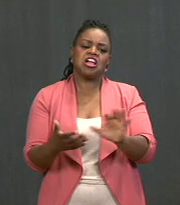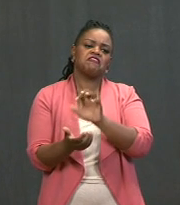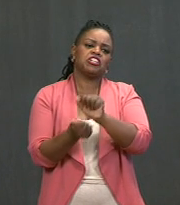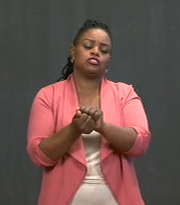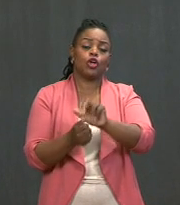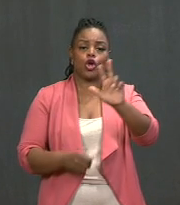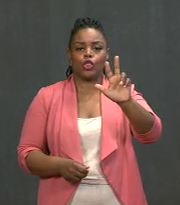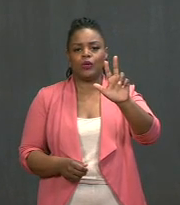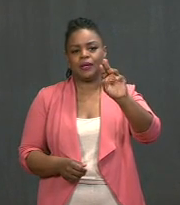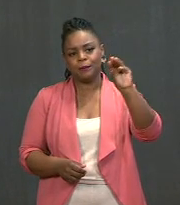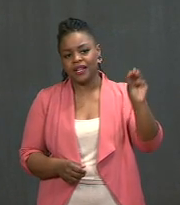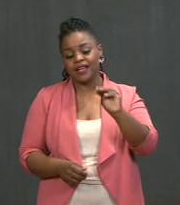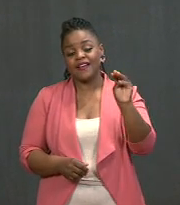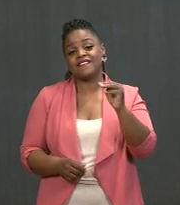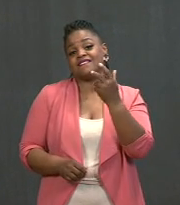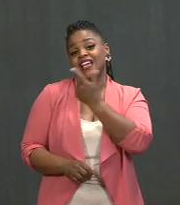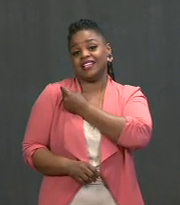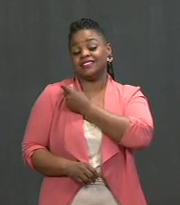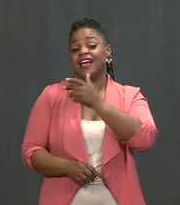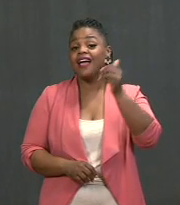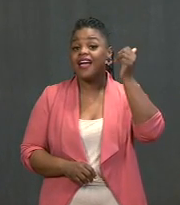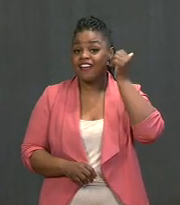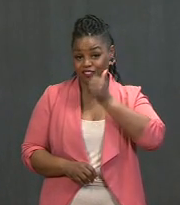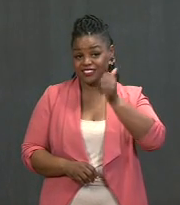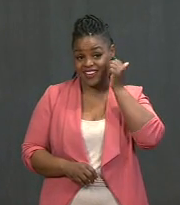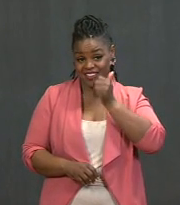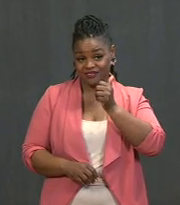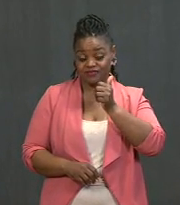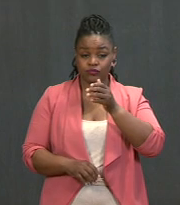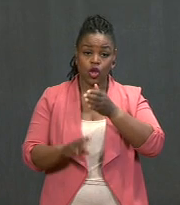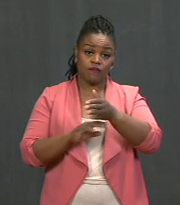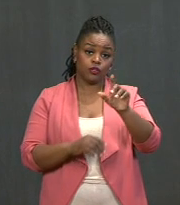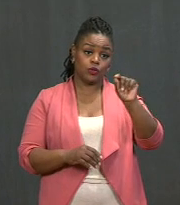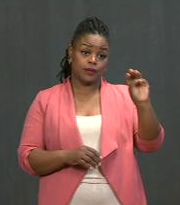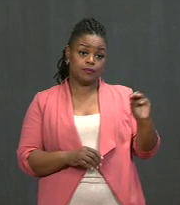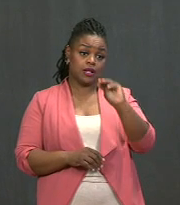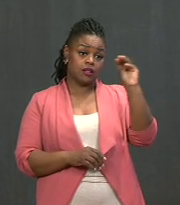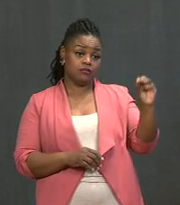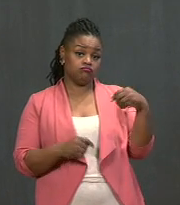per day -- over 20 million shots a week. On Saturday alone,